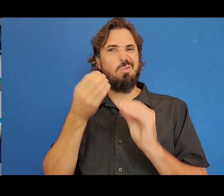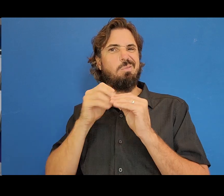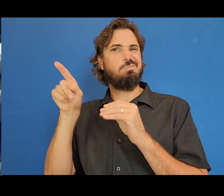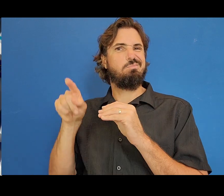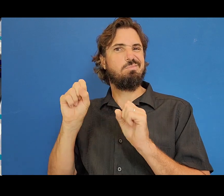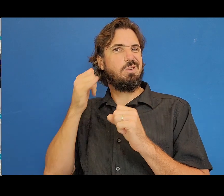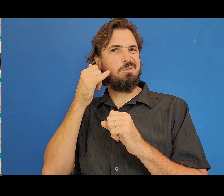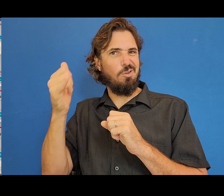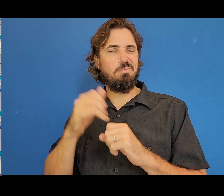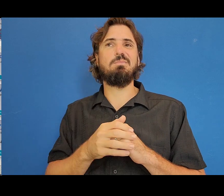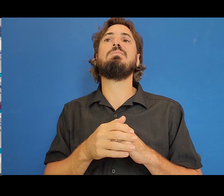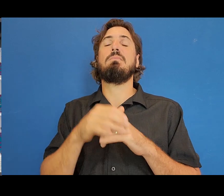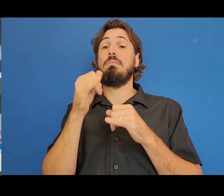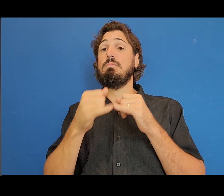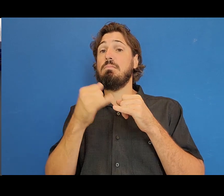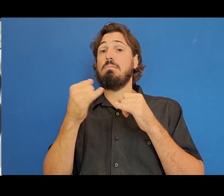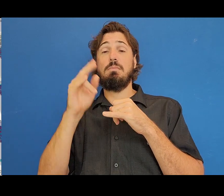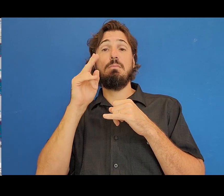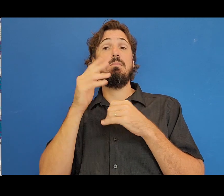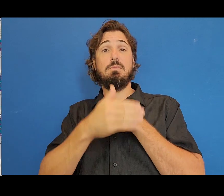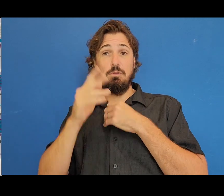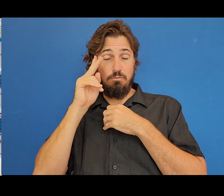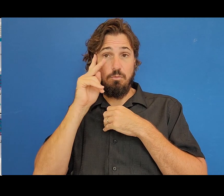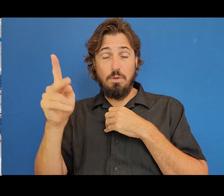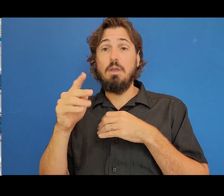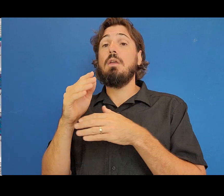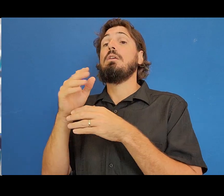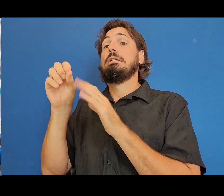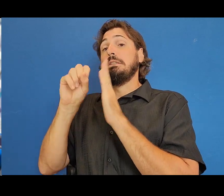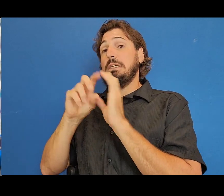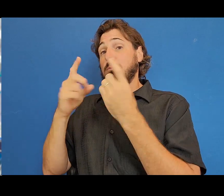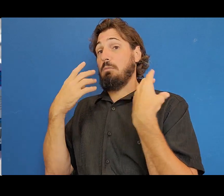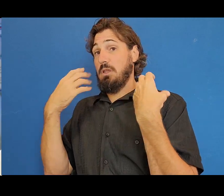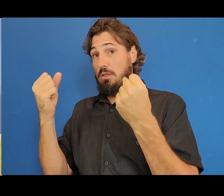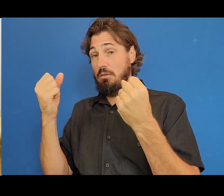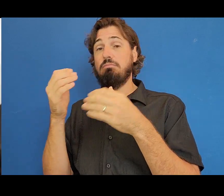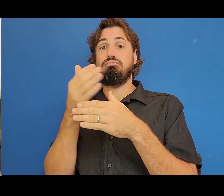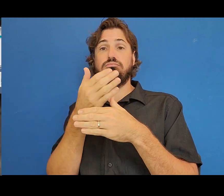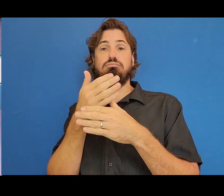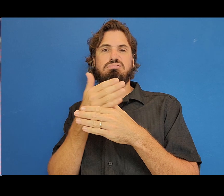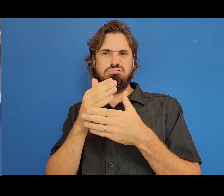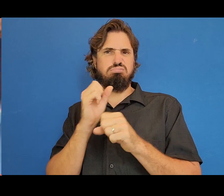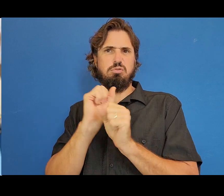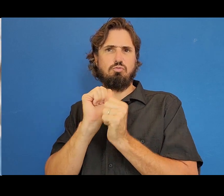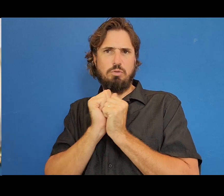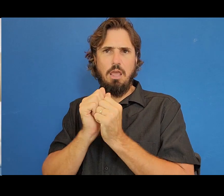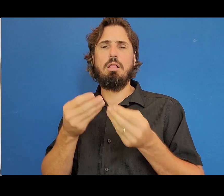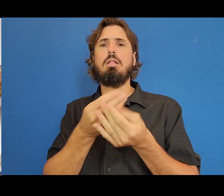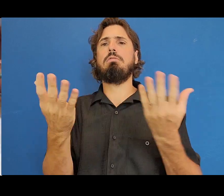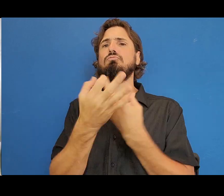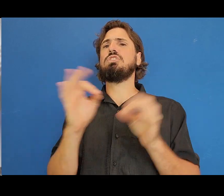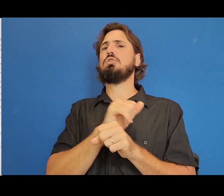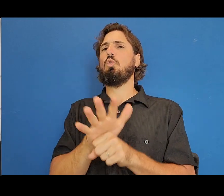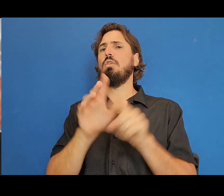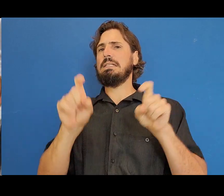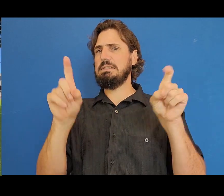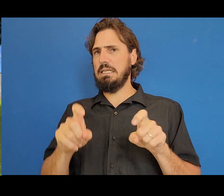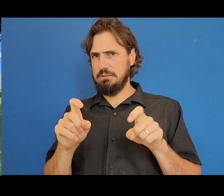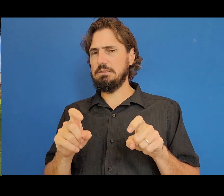Lastly, the County of Kaua’i, in partnership with the Hawai‘i State Department of Health Kaua‘i District Health Office, announces the distribution of free COVID-19 home test kits at County